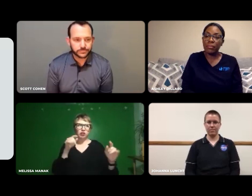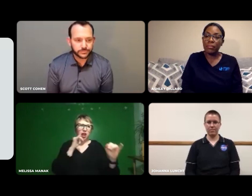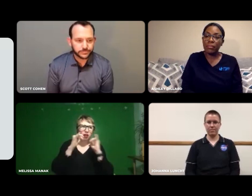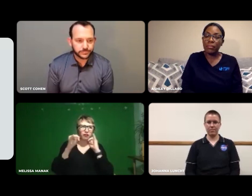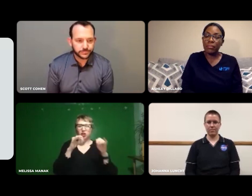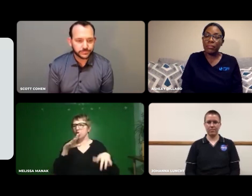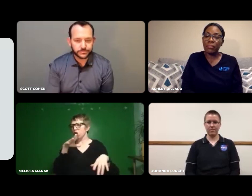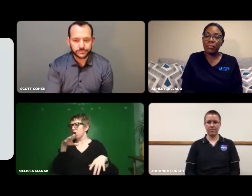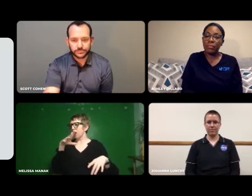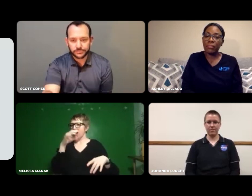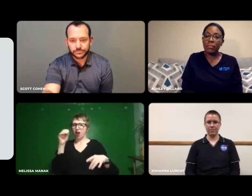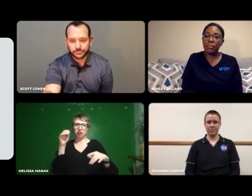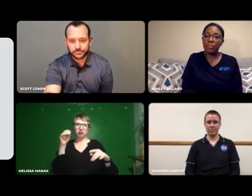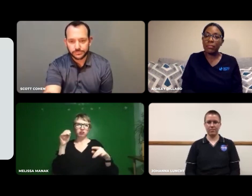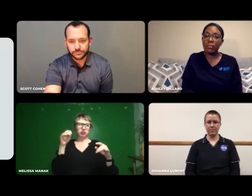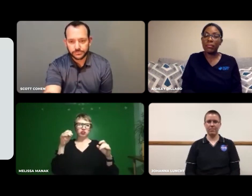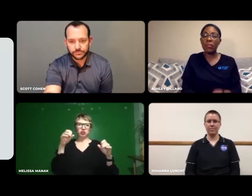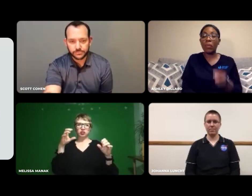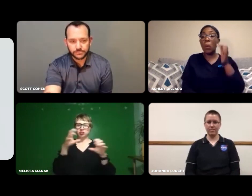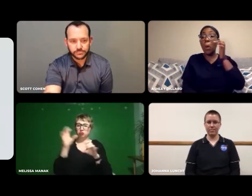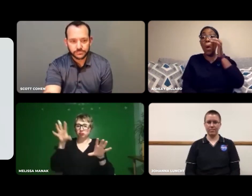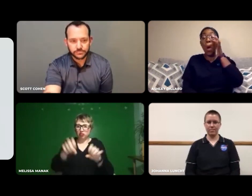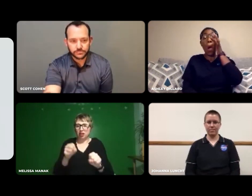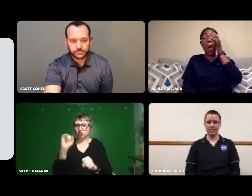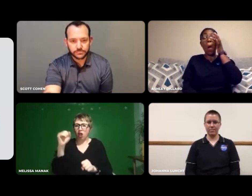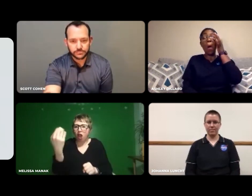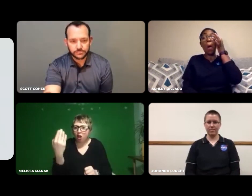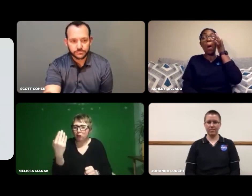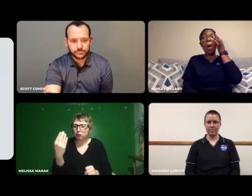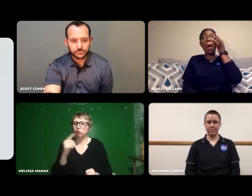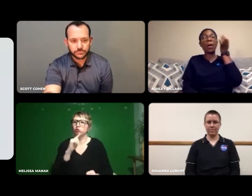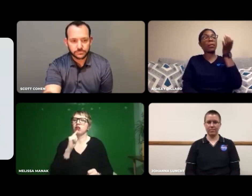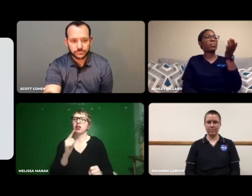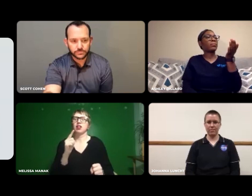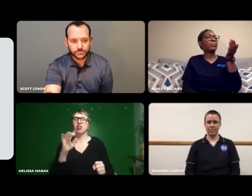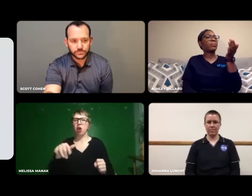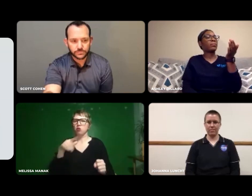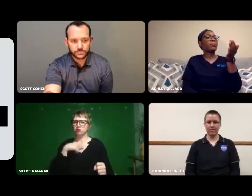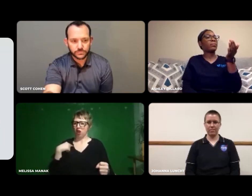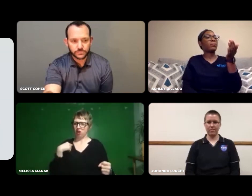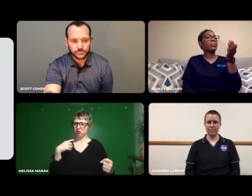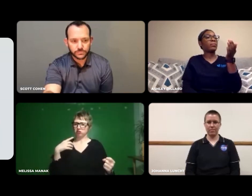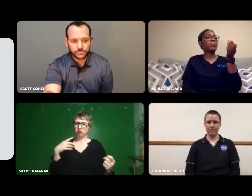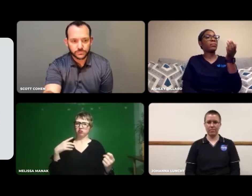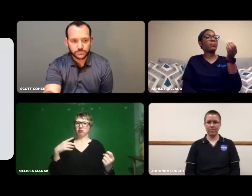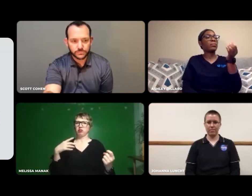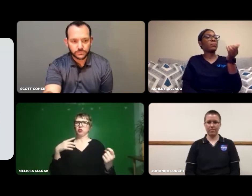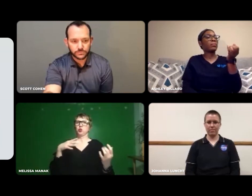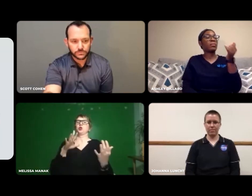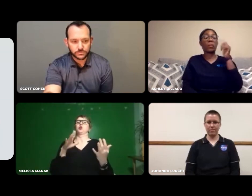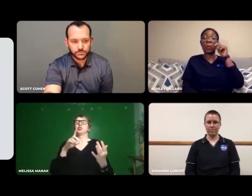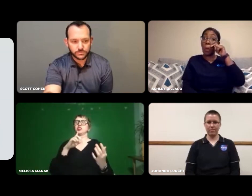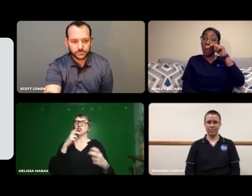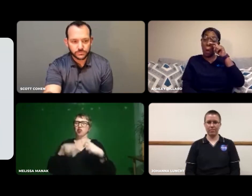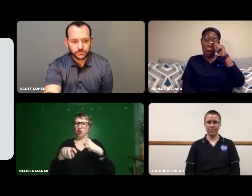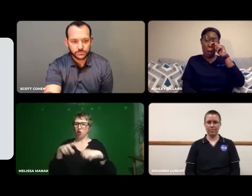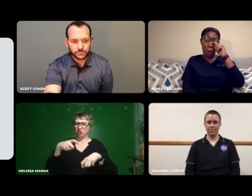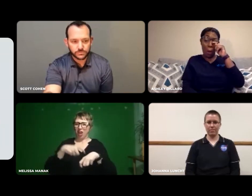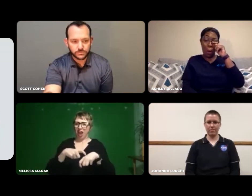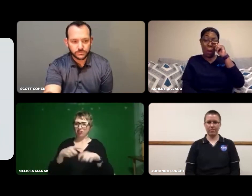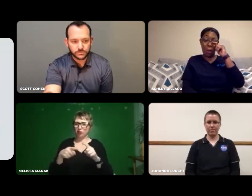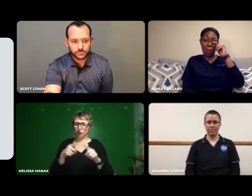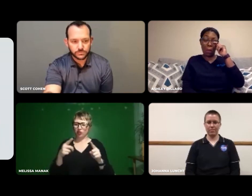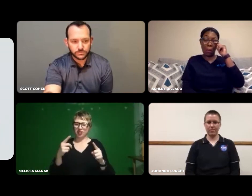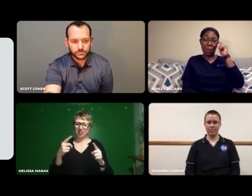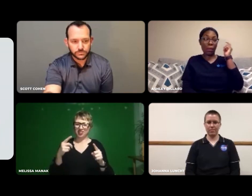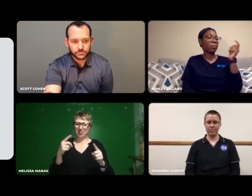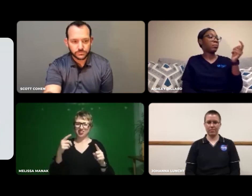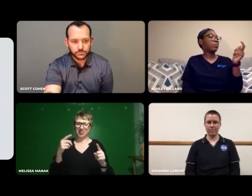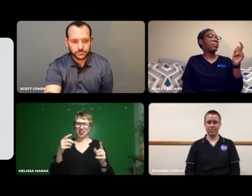So, when it came to an interview or getting a job, that's when I felt a more difficult